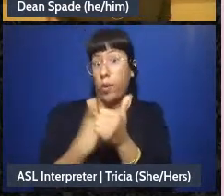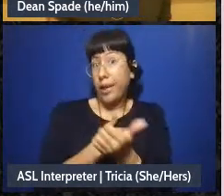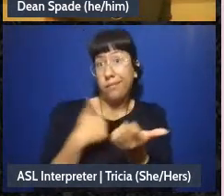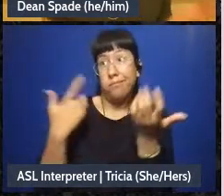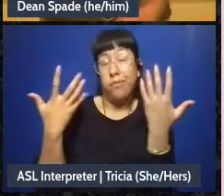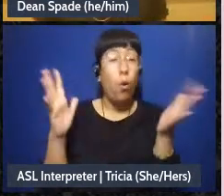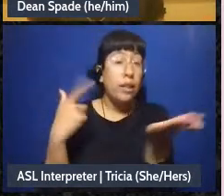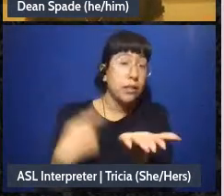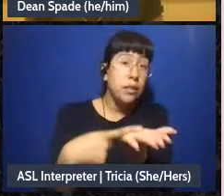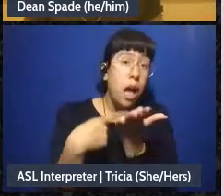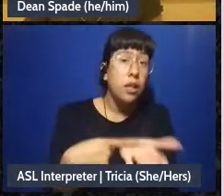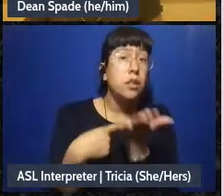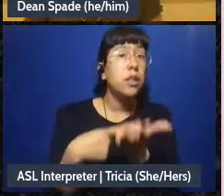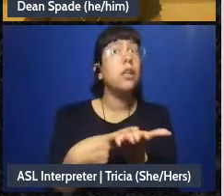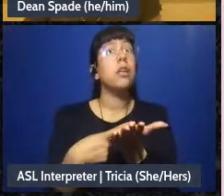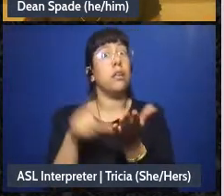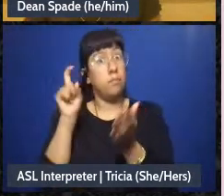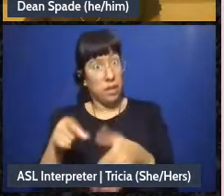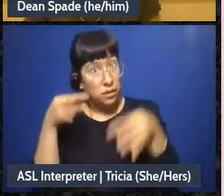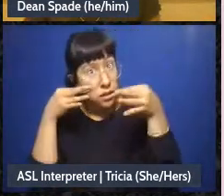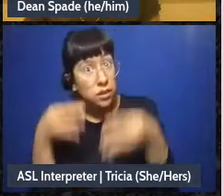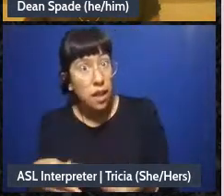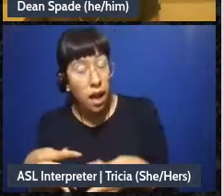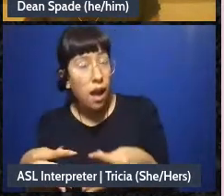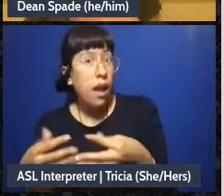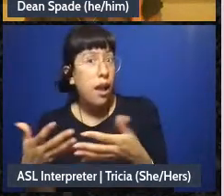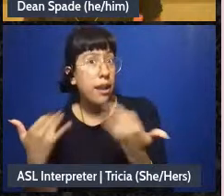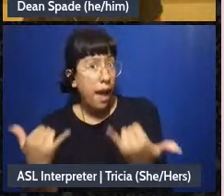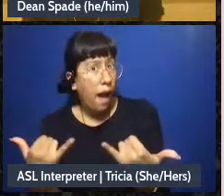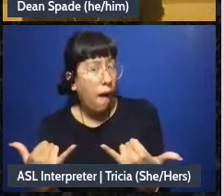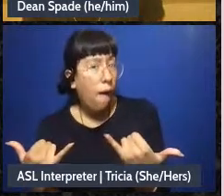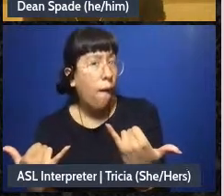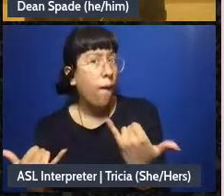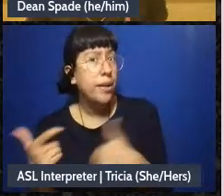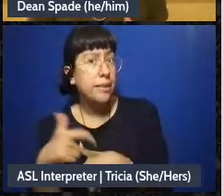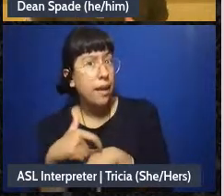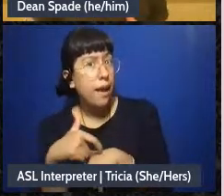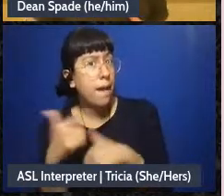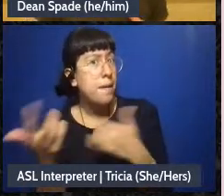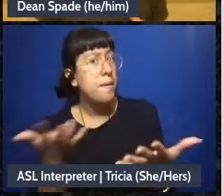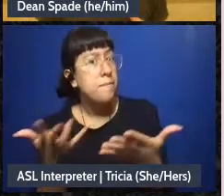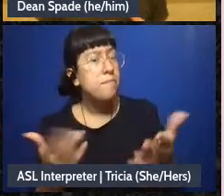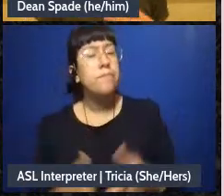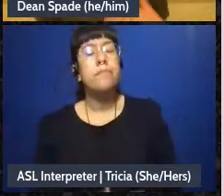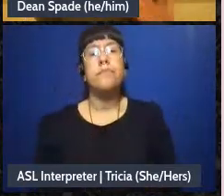Do we really need to make a decision about this thing because it's time - ?